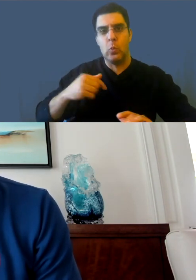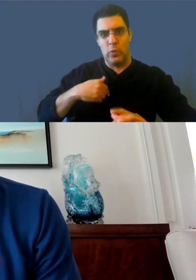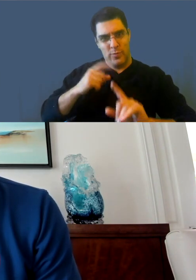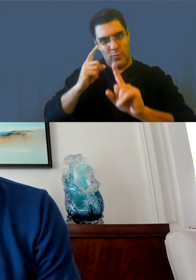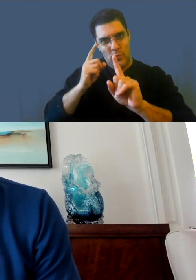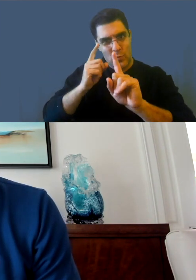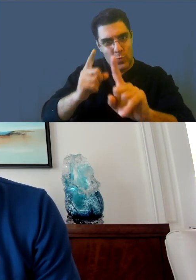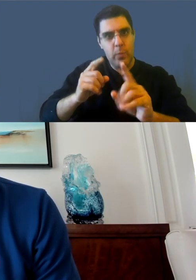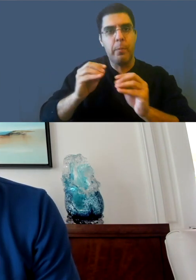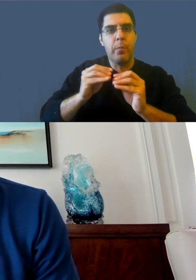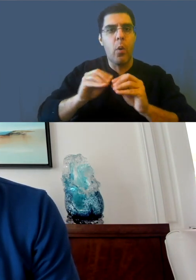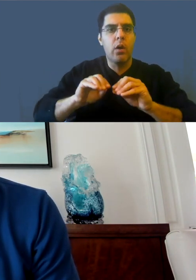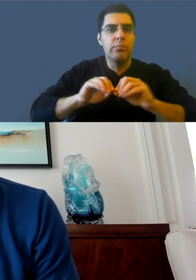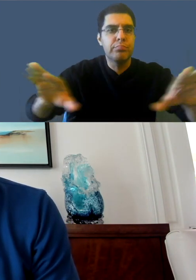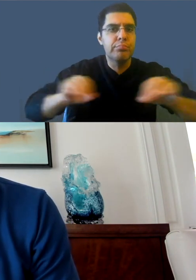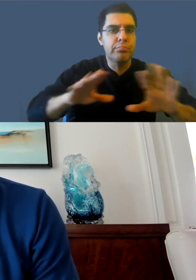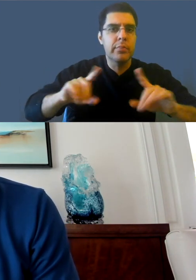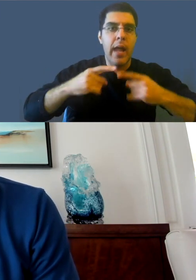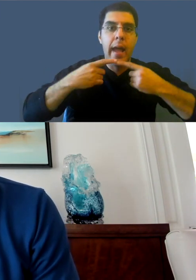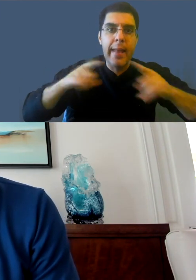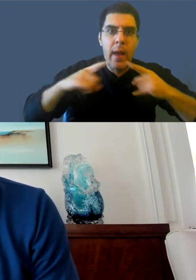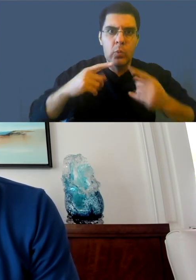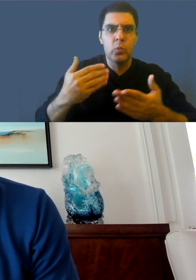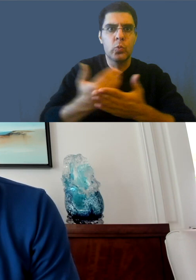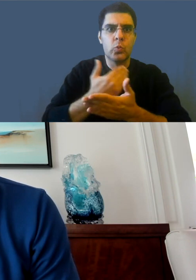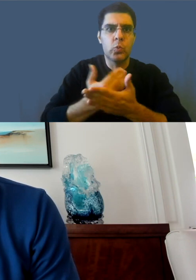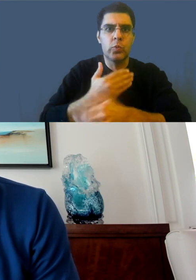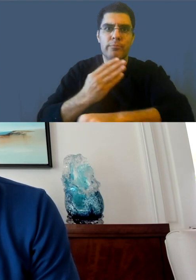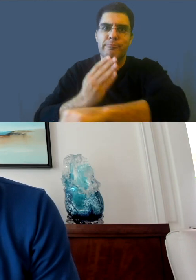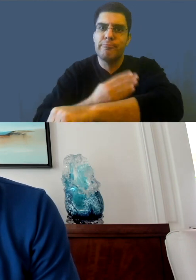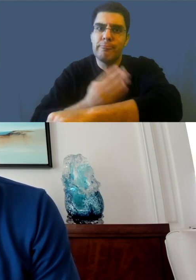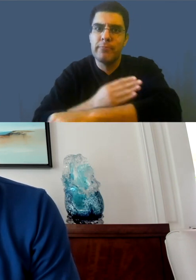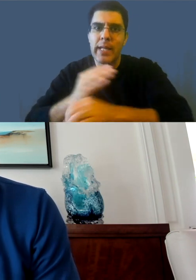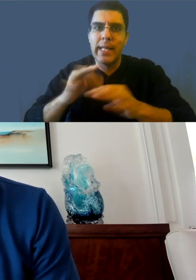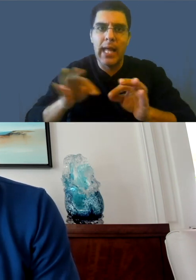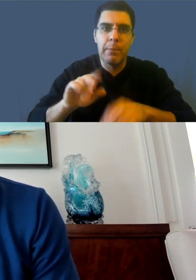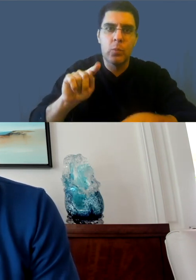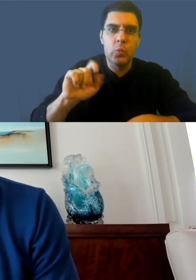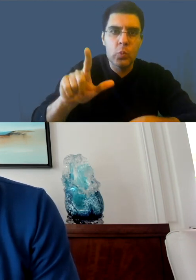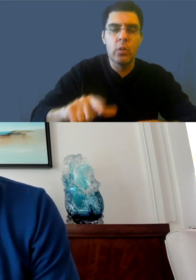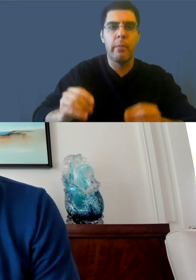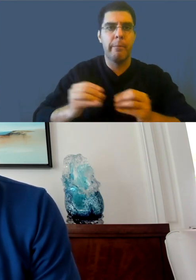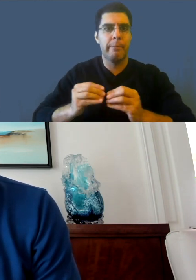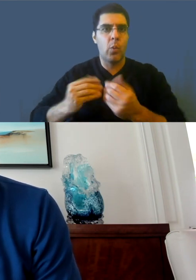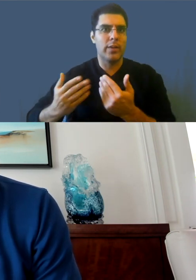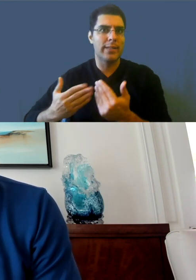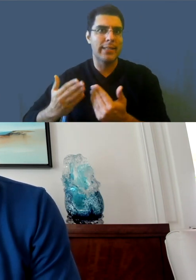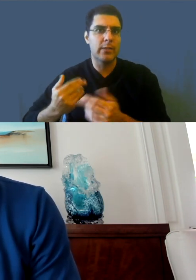but hopefully over time we can update the community with how we've been doing, how the numbers are looking.